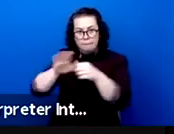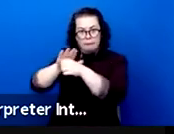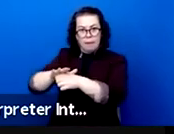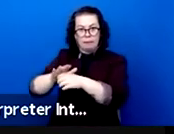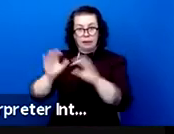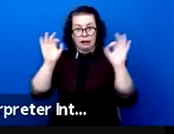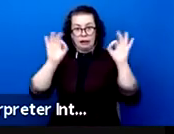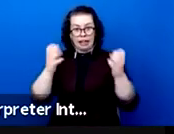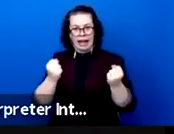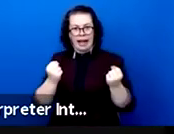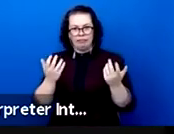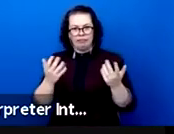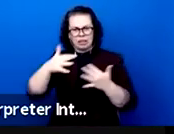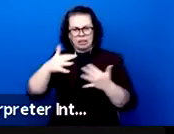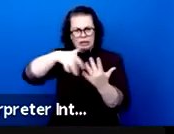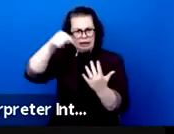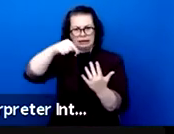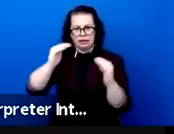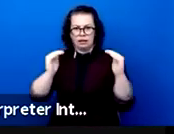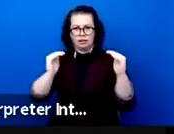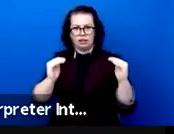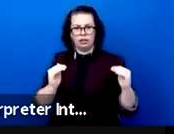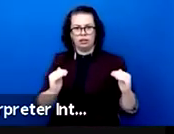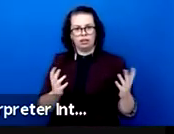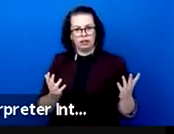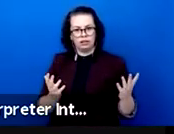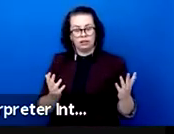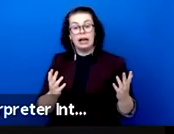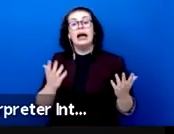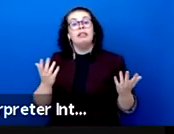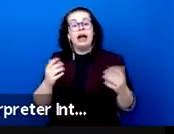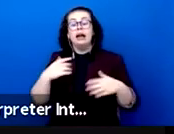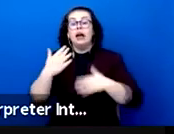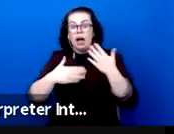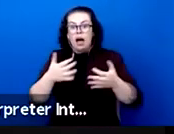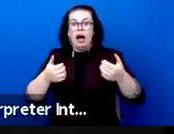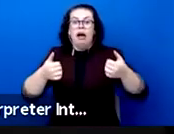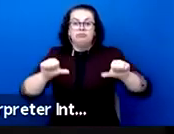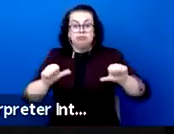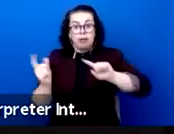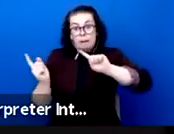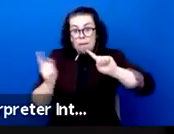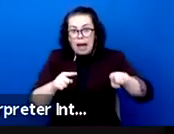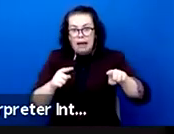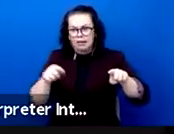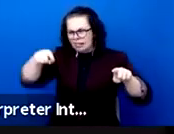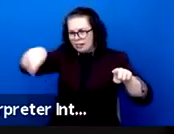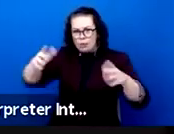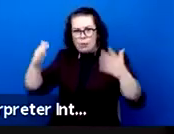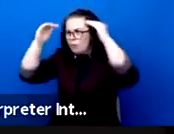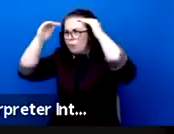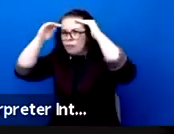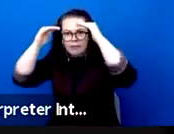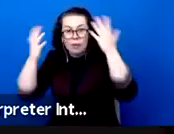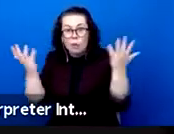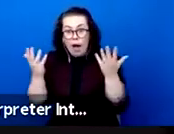will still be there when life can start again ? This dreadful period is being used by certain